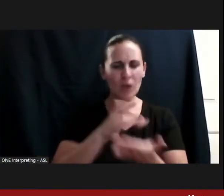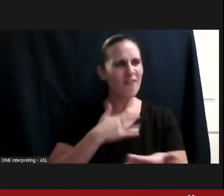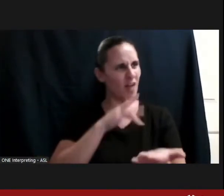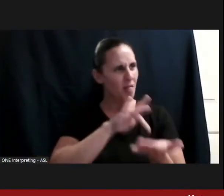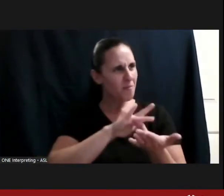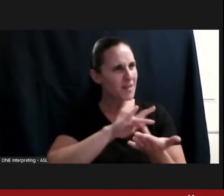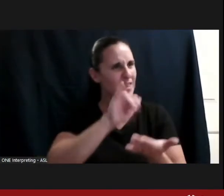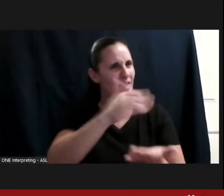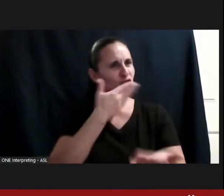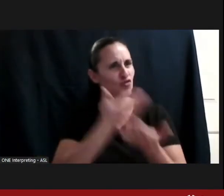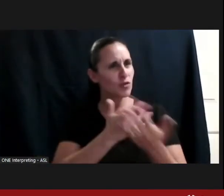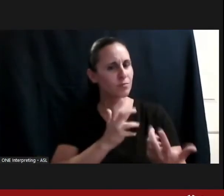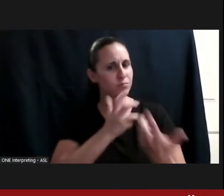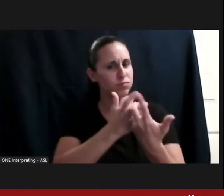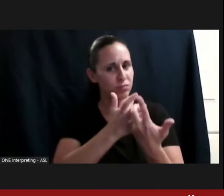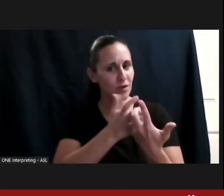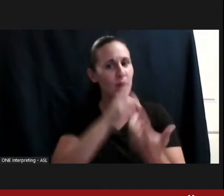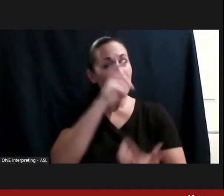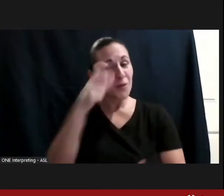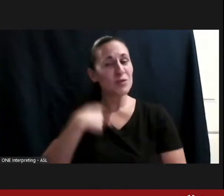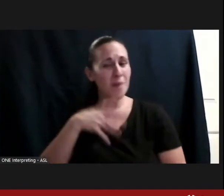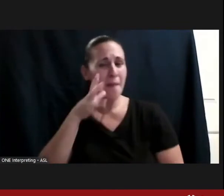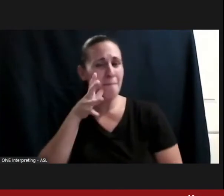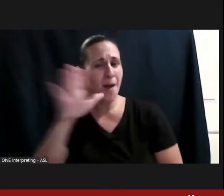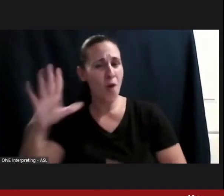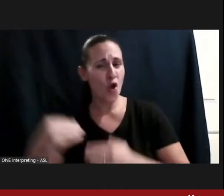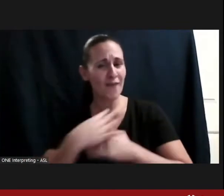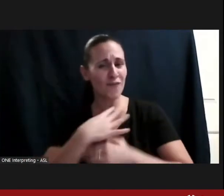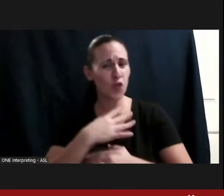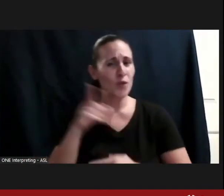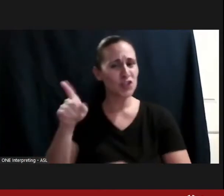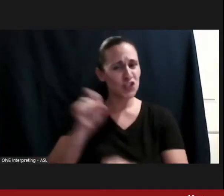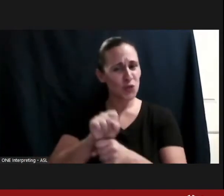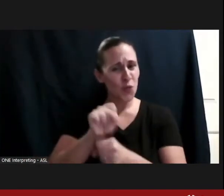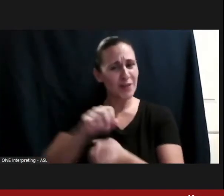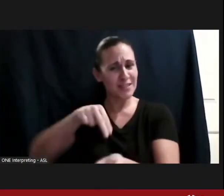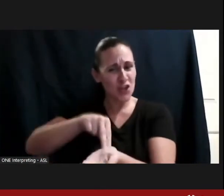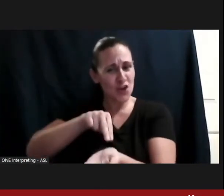because of the influence of my mom, working in healthcare and she was such an influence on me.